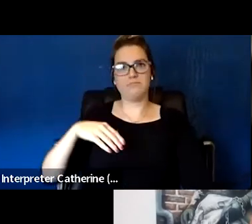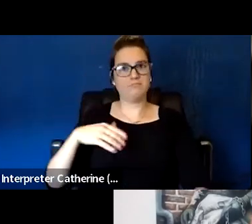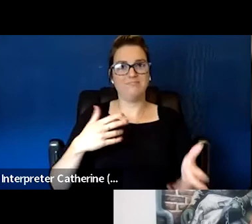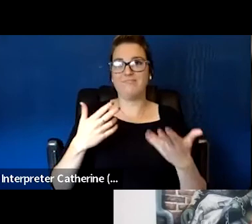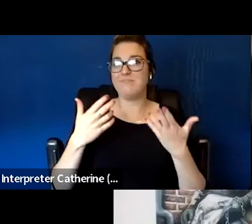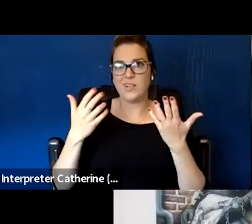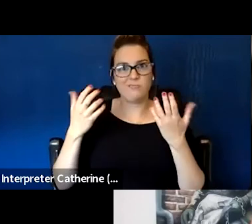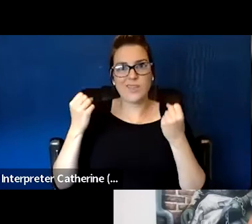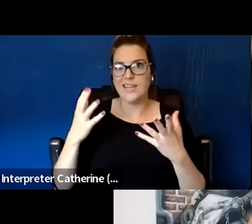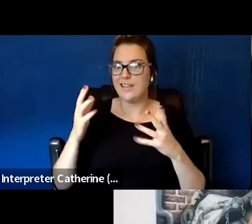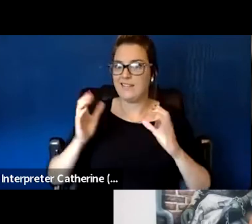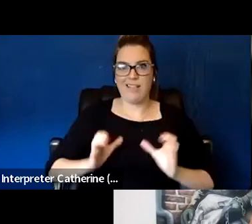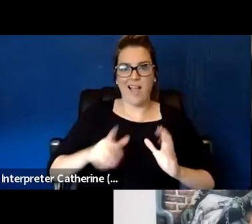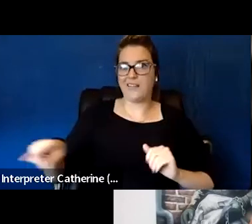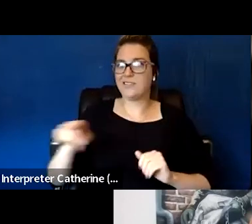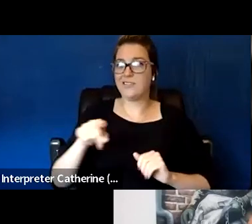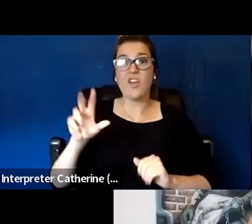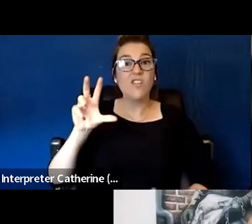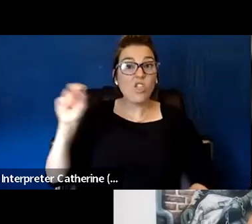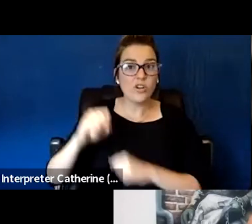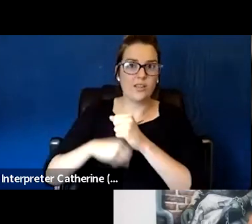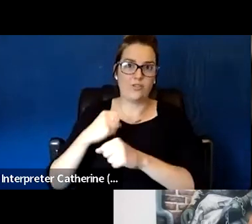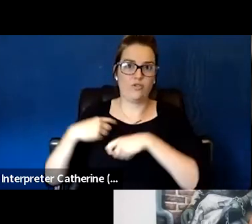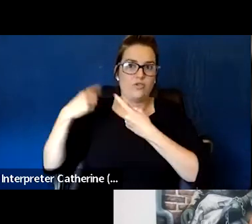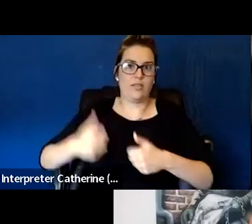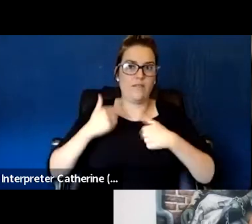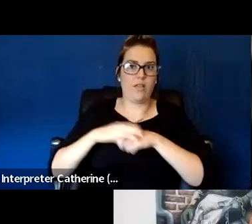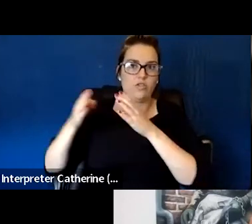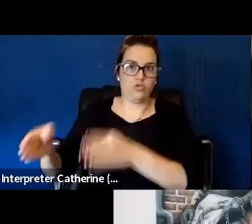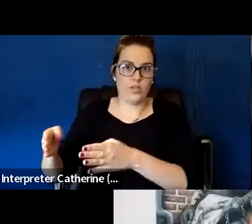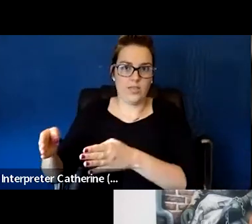and nobody had talked to him for years. And so to be able to engage with somebody like that,